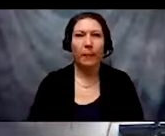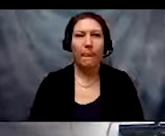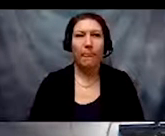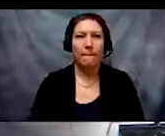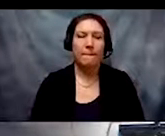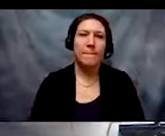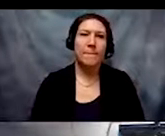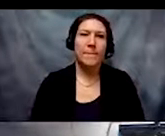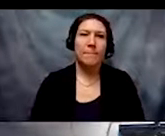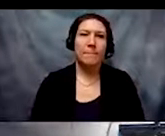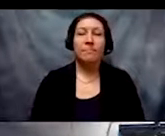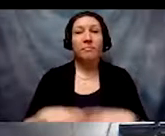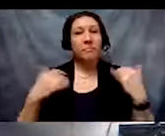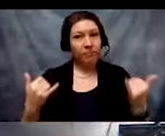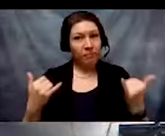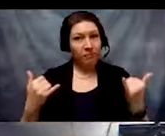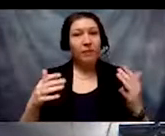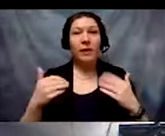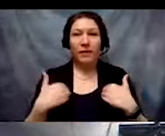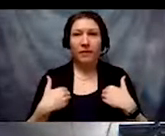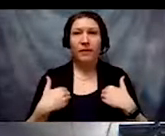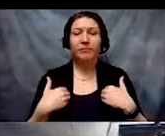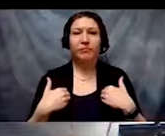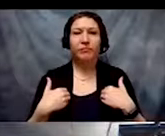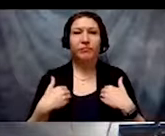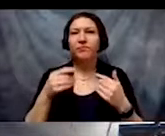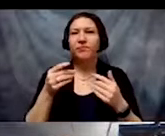Next we have a snippet of